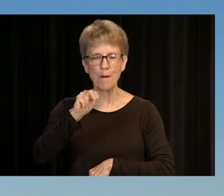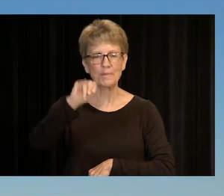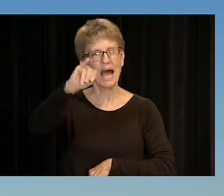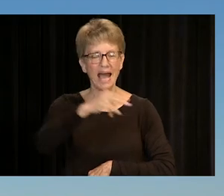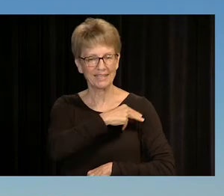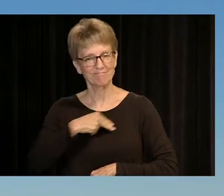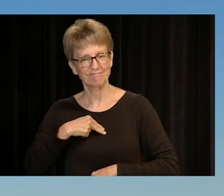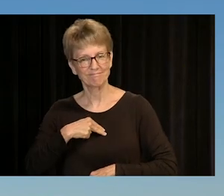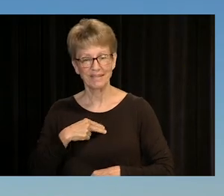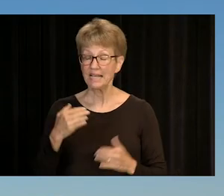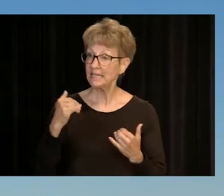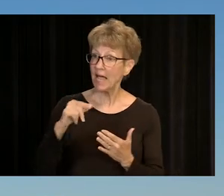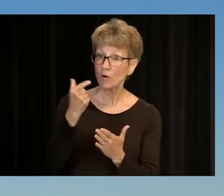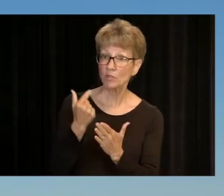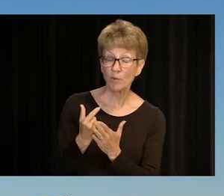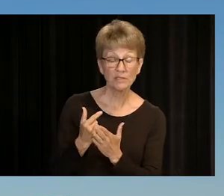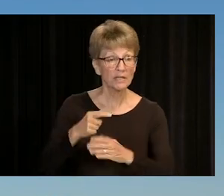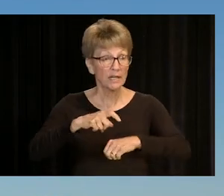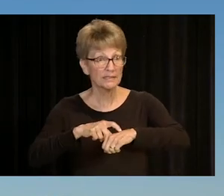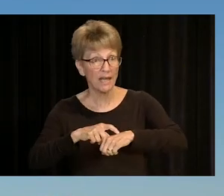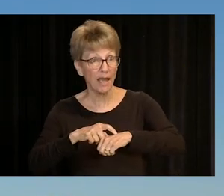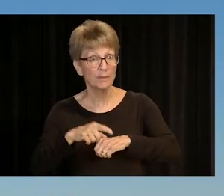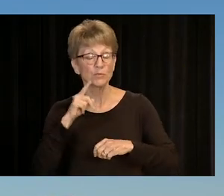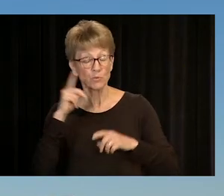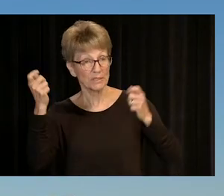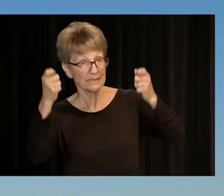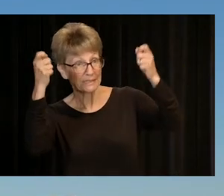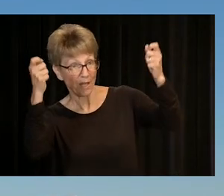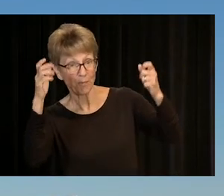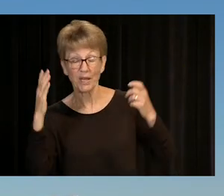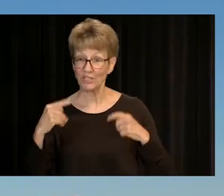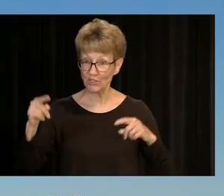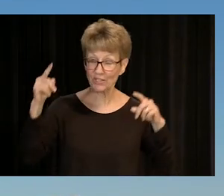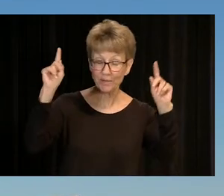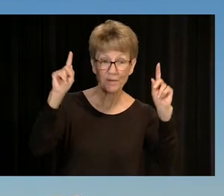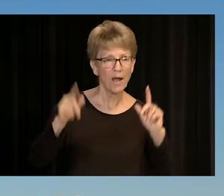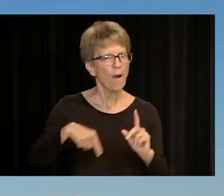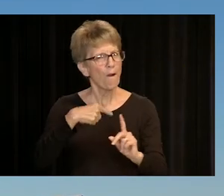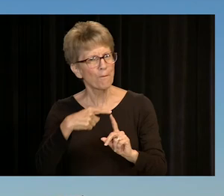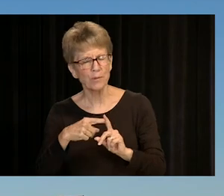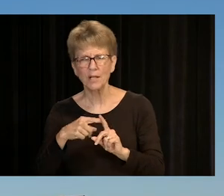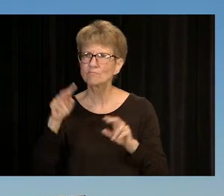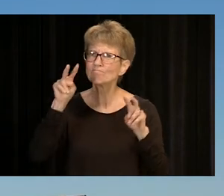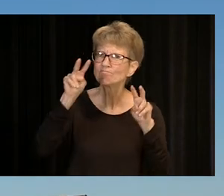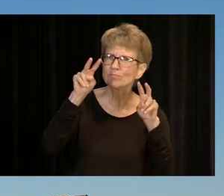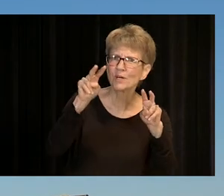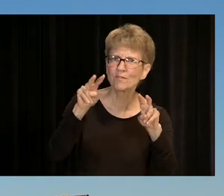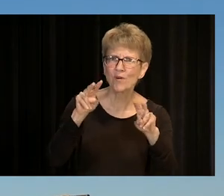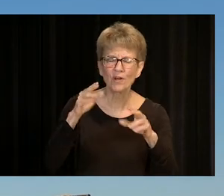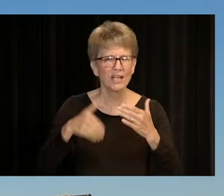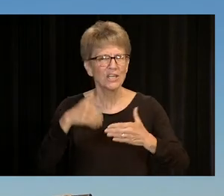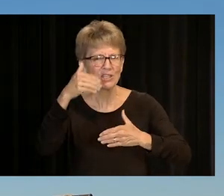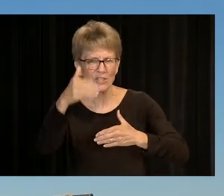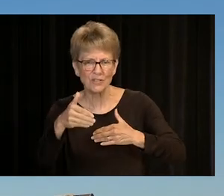TO CELEBRATE YOUR ACCOMPLISHMENT, BUT A TIME TO LOOK FORWARD TO WHAT TOMORROW BRINGS. MAY ALL YOUR DREAMS COME TRUE.